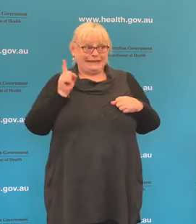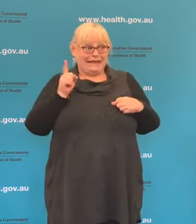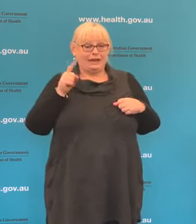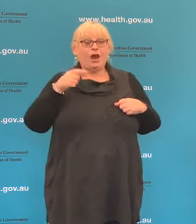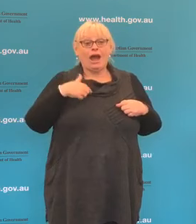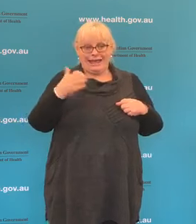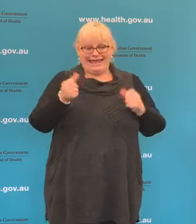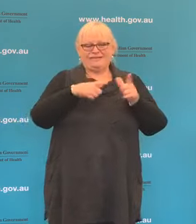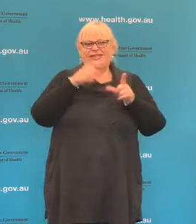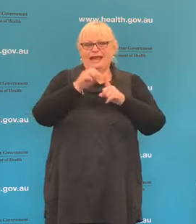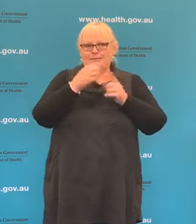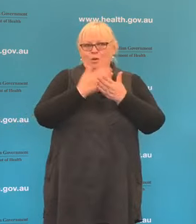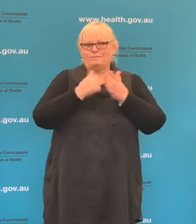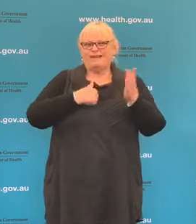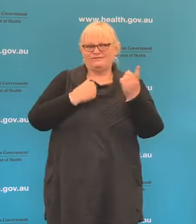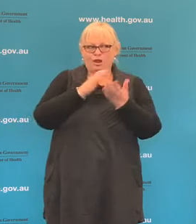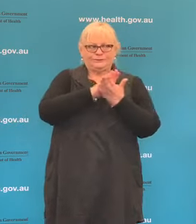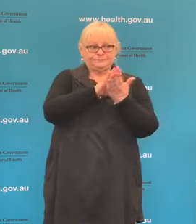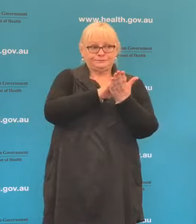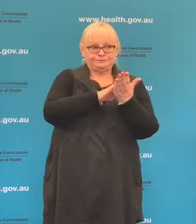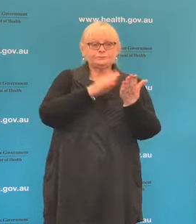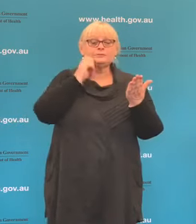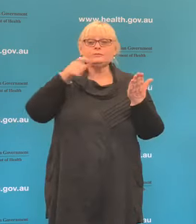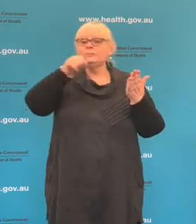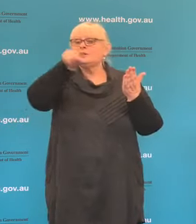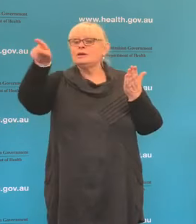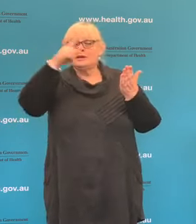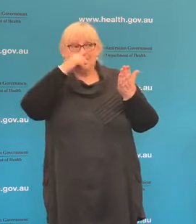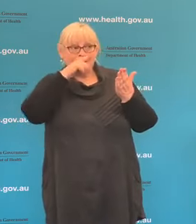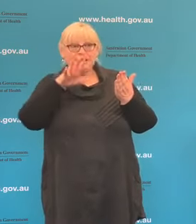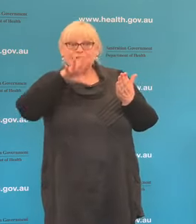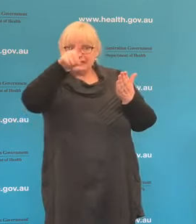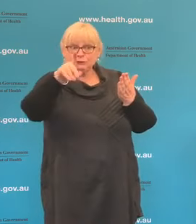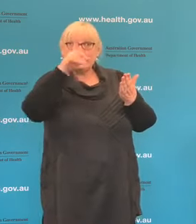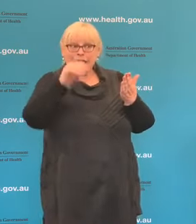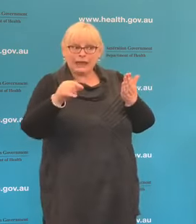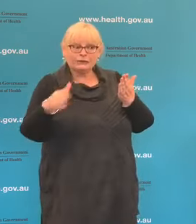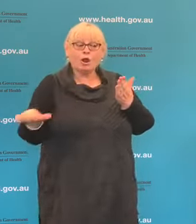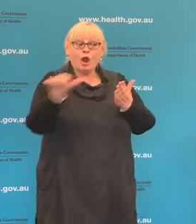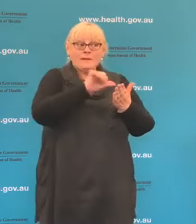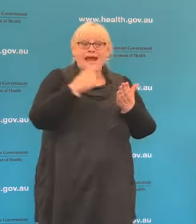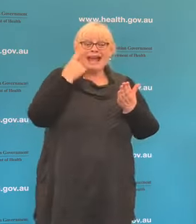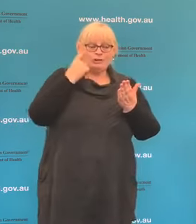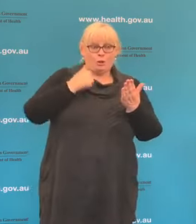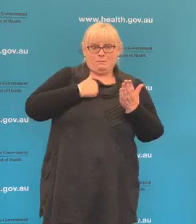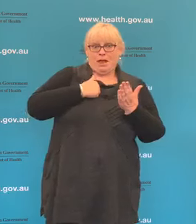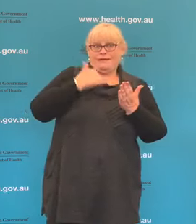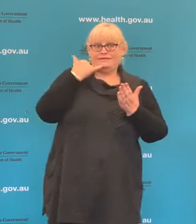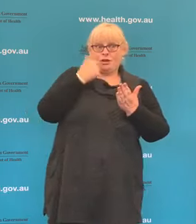Would those contact tracers, say, next week, be able to go back over the data and start making calls?